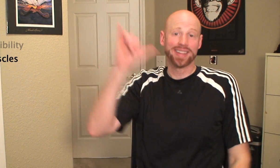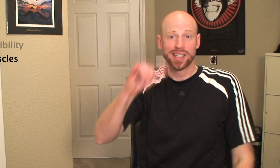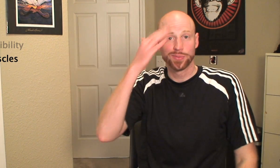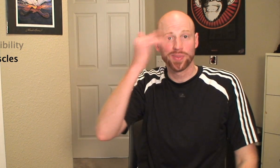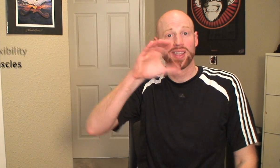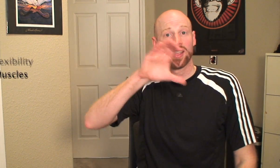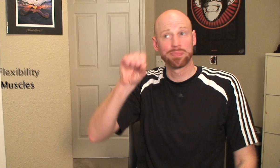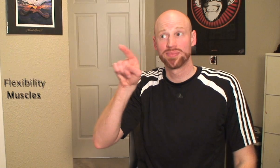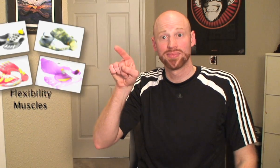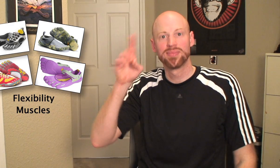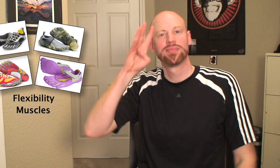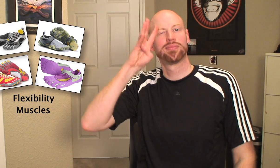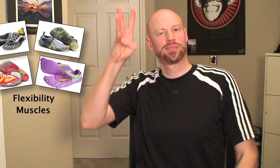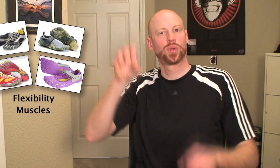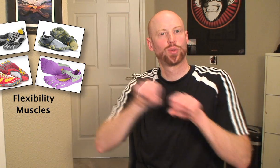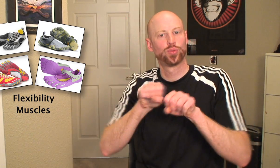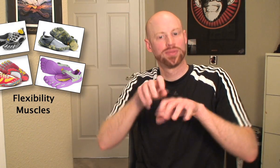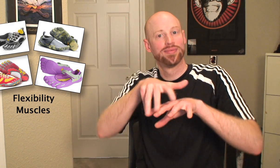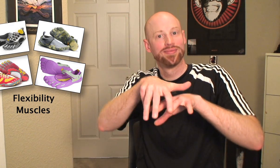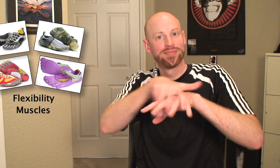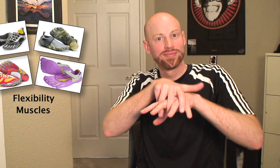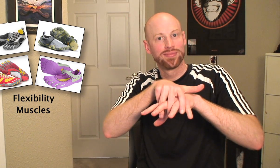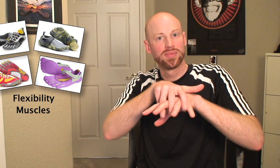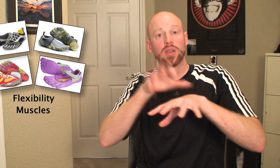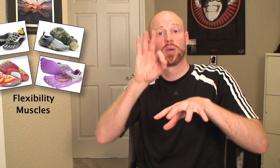That's why this company innovated FiveFinger footwear;